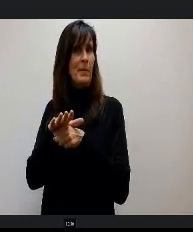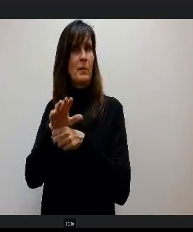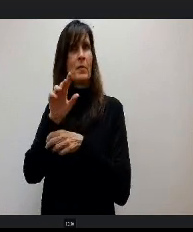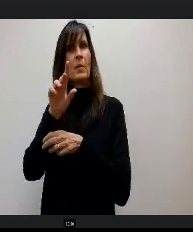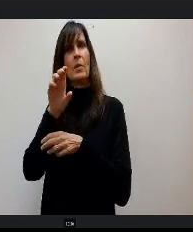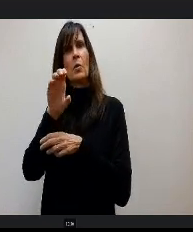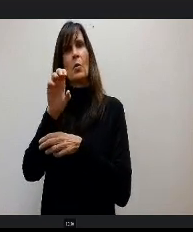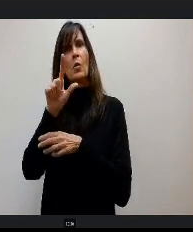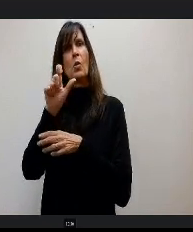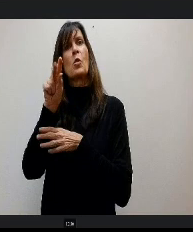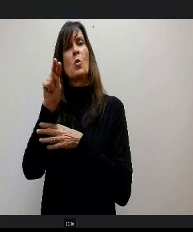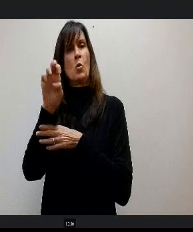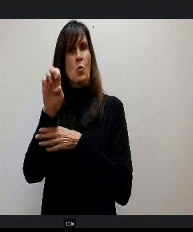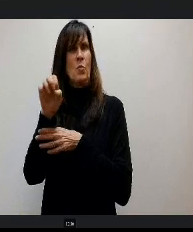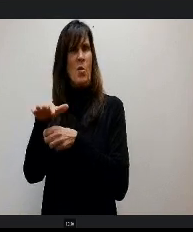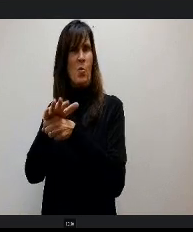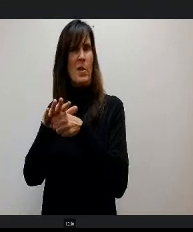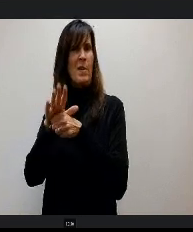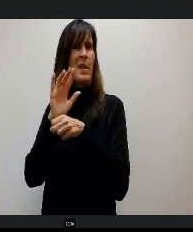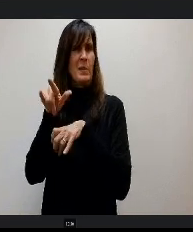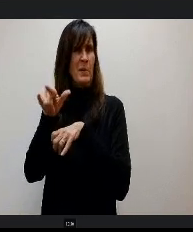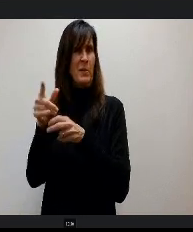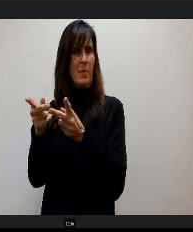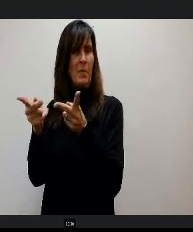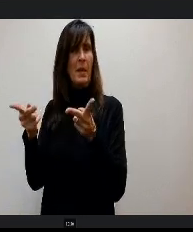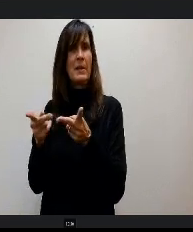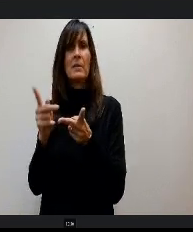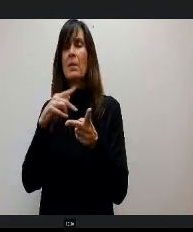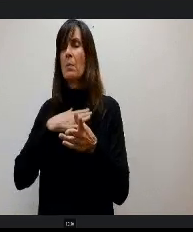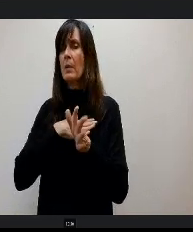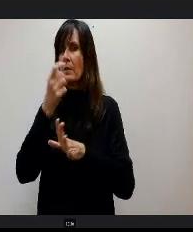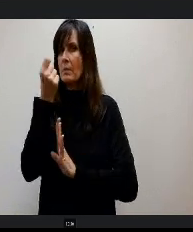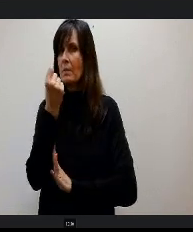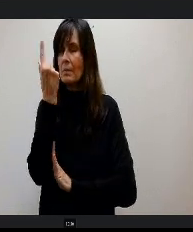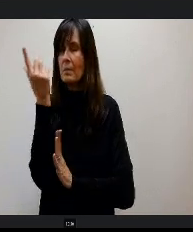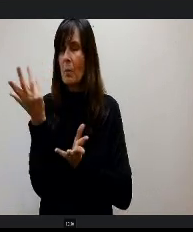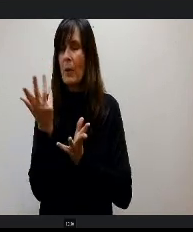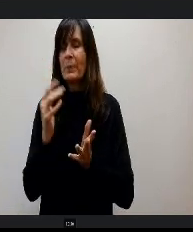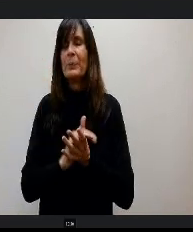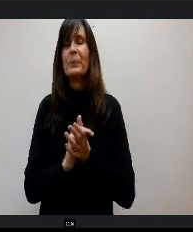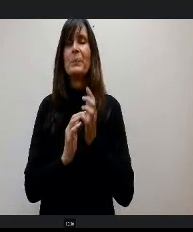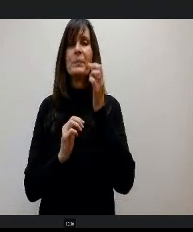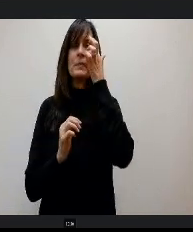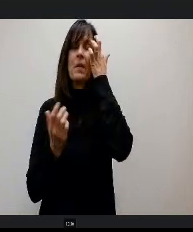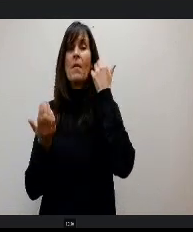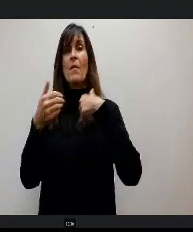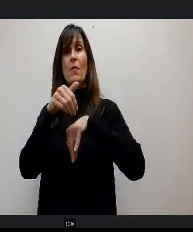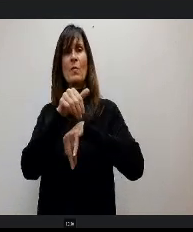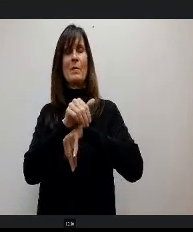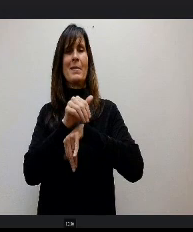It is a military installation. So there's a couple of things you need to understand particularly for tonight. I'm just only going to address if